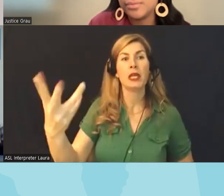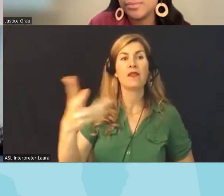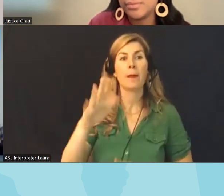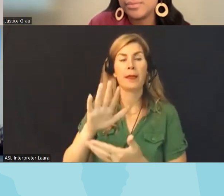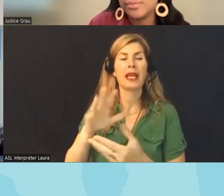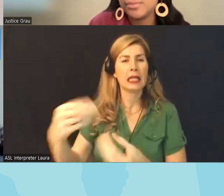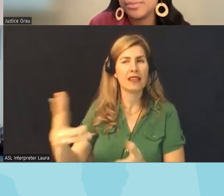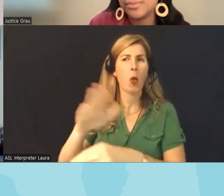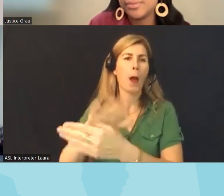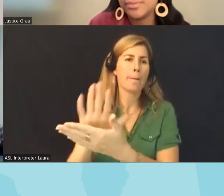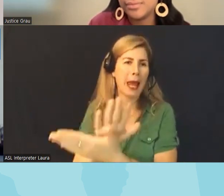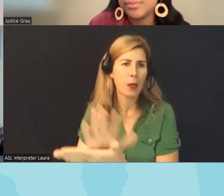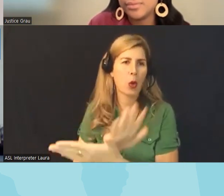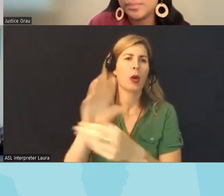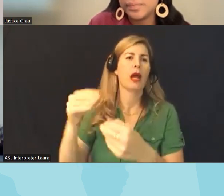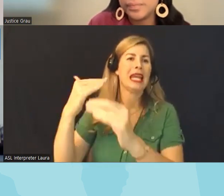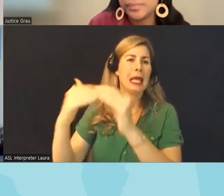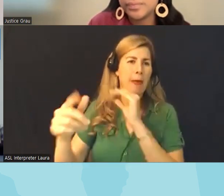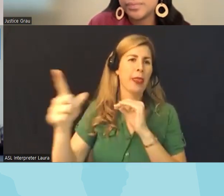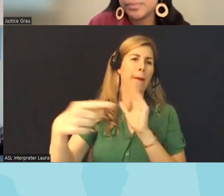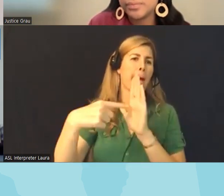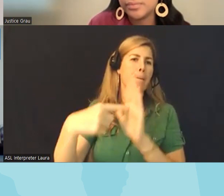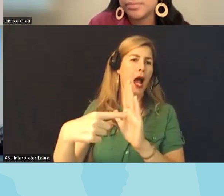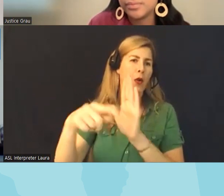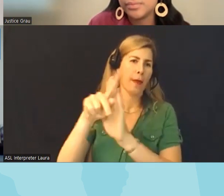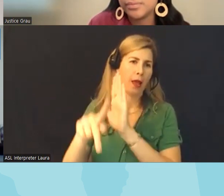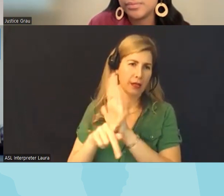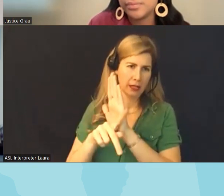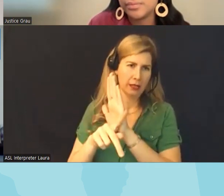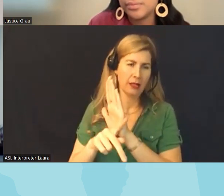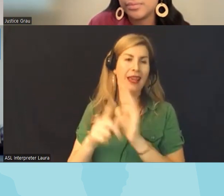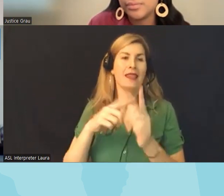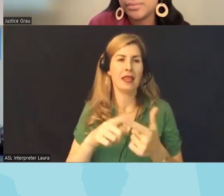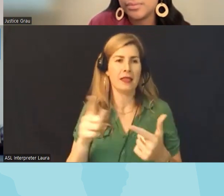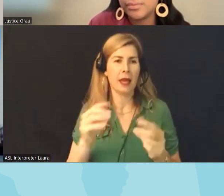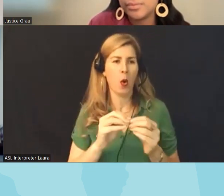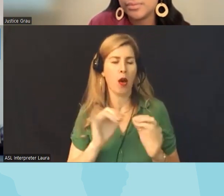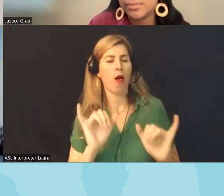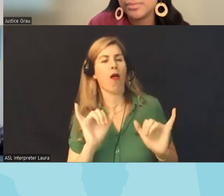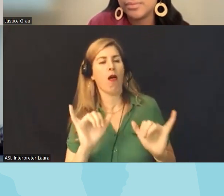um or email it to them uh they're more likely to do it than uh someone who's you just say Well it